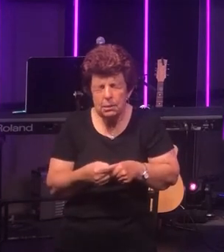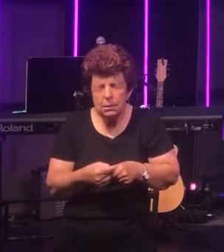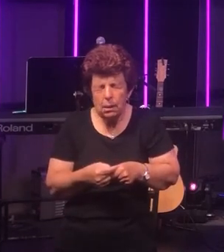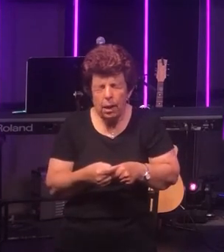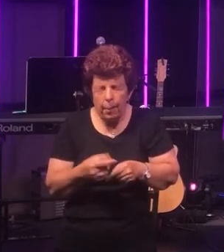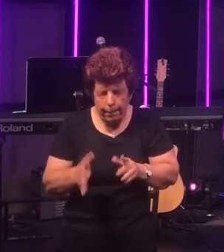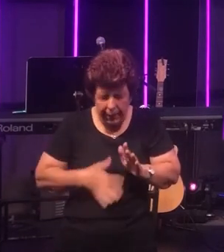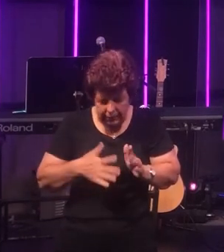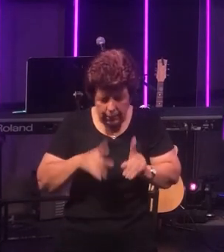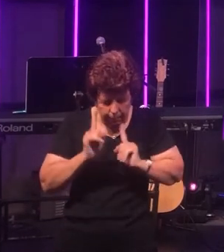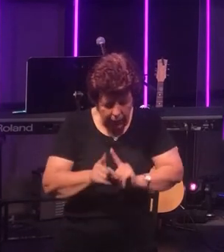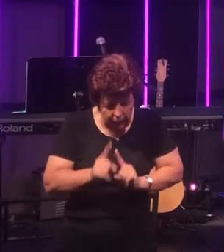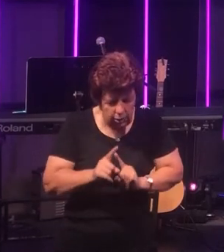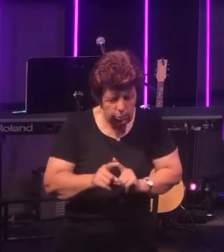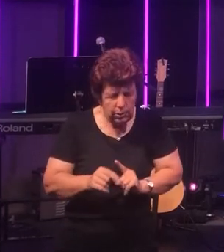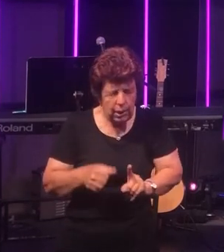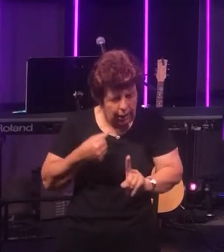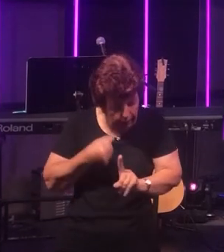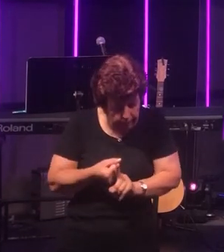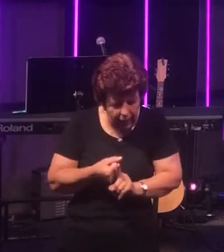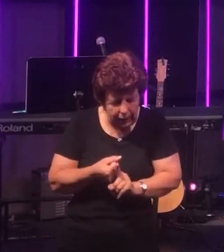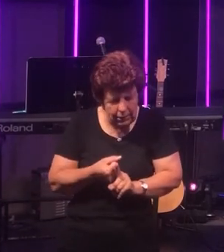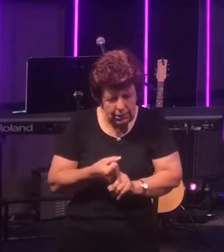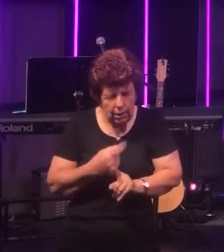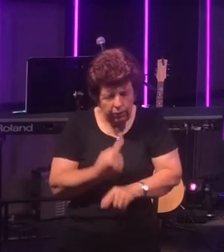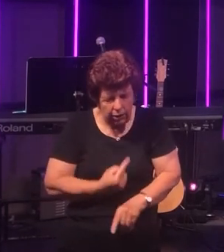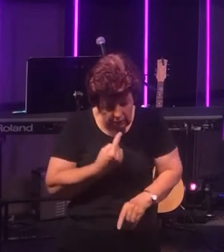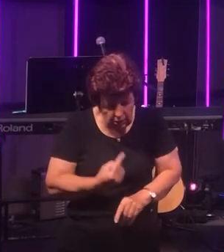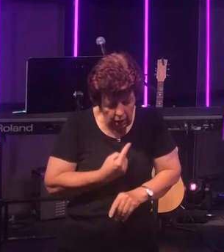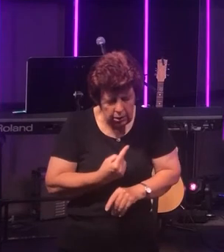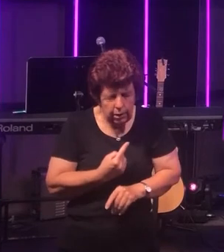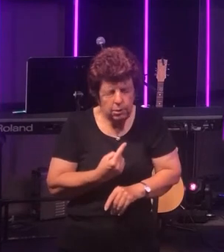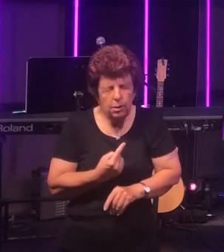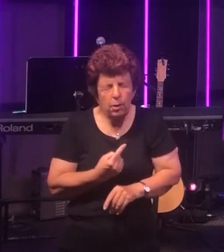punishment and the effects of this isolation from God that we might be